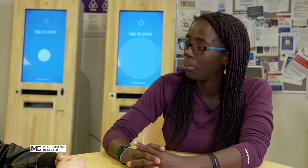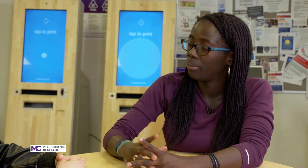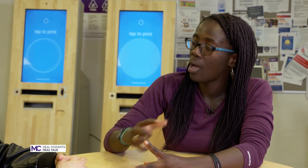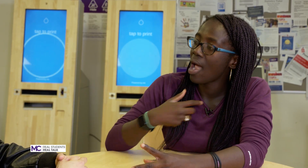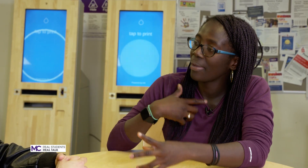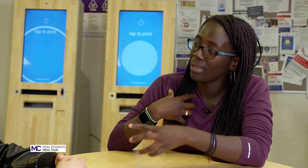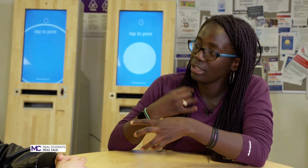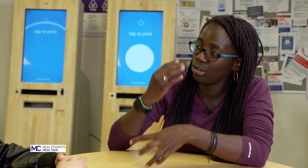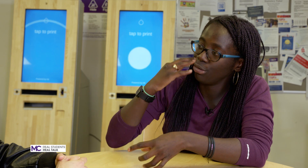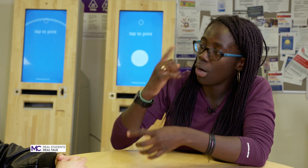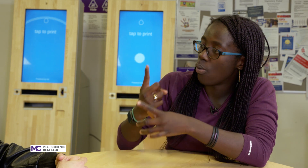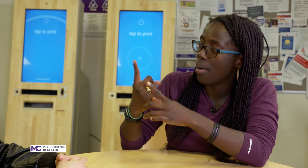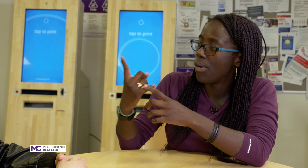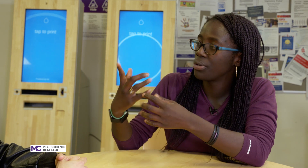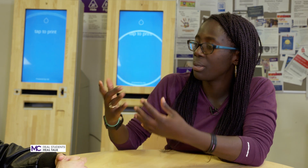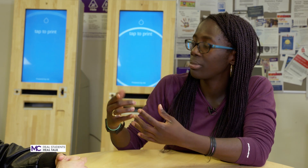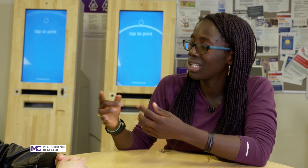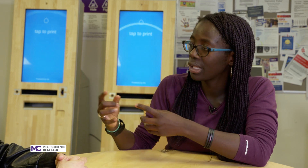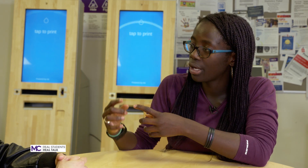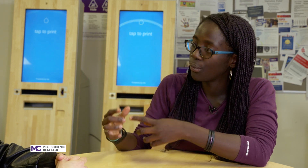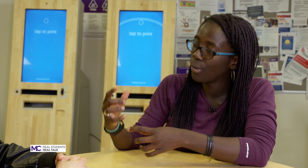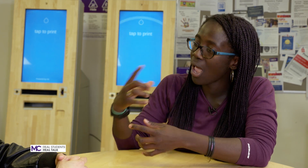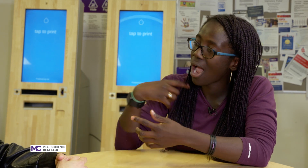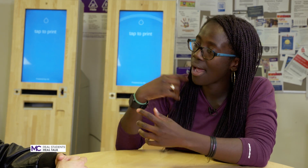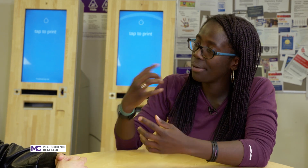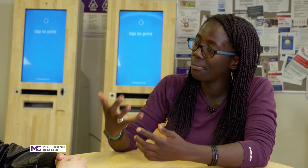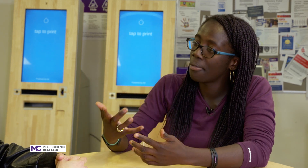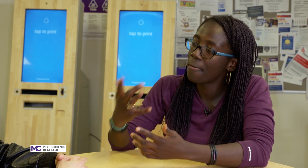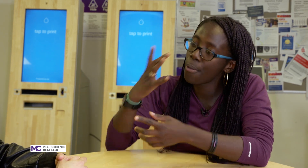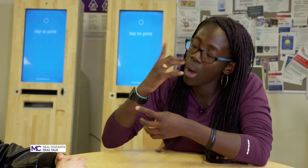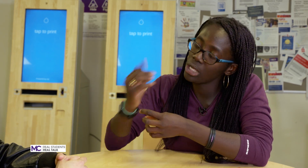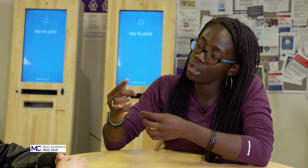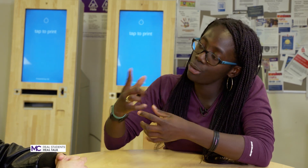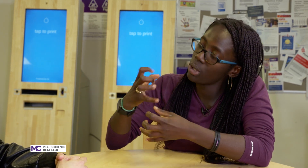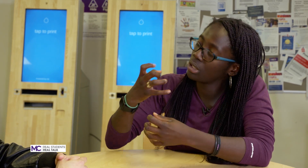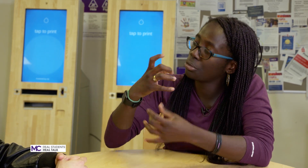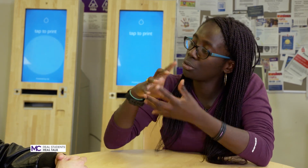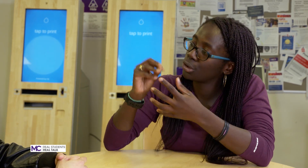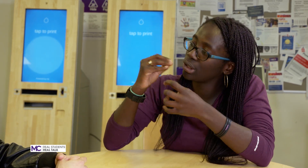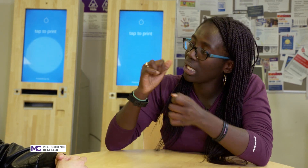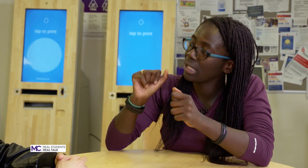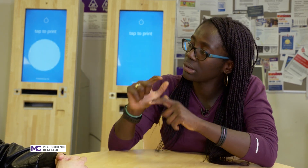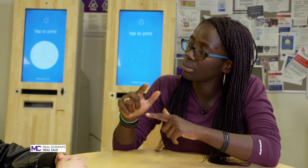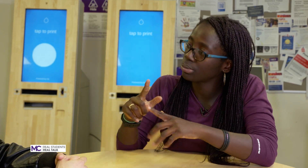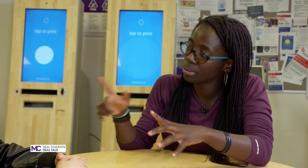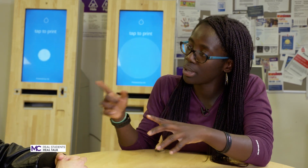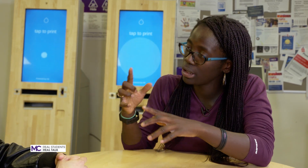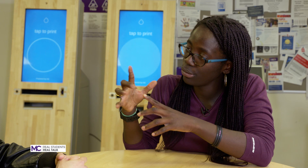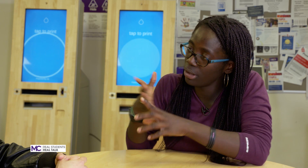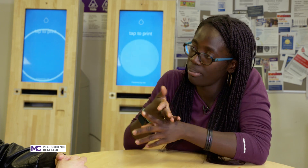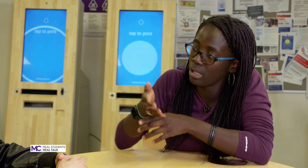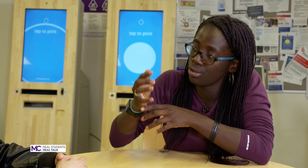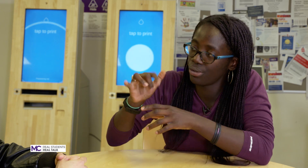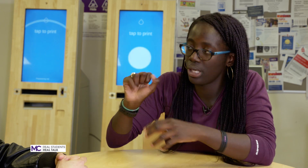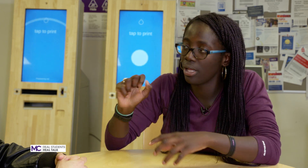I'd let you know something though why do you want to do it might even maybe major in ASL